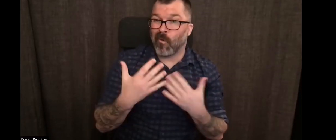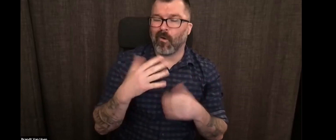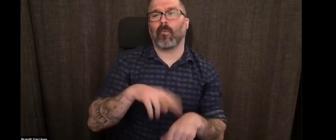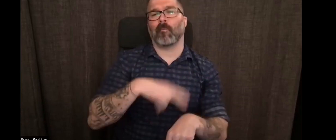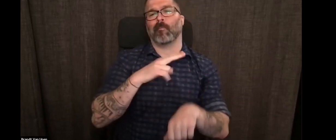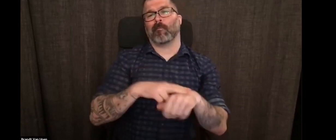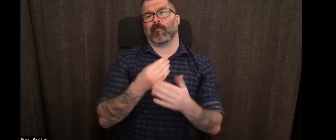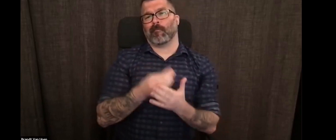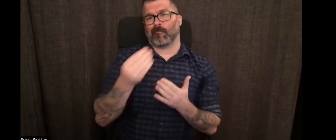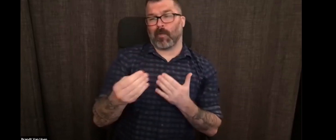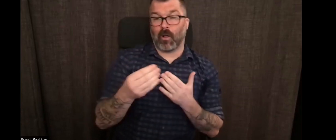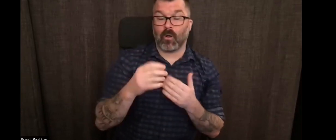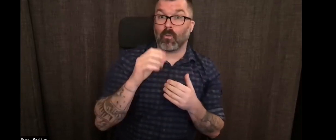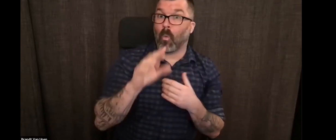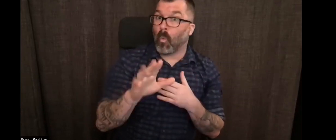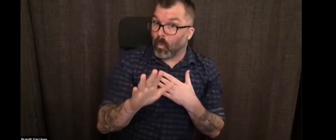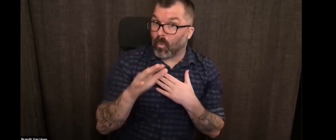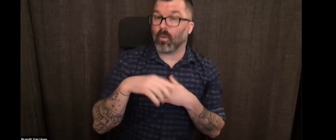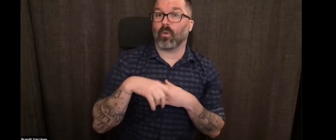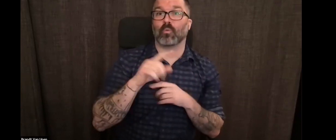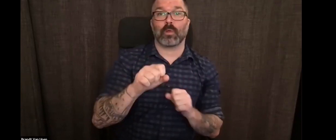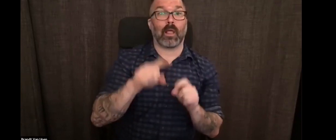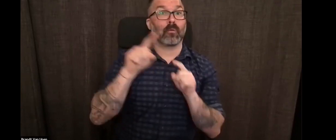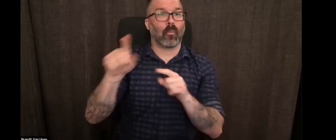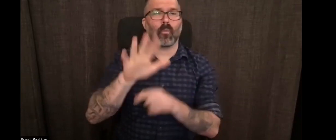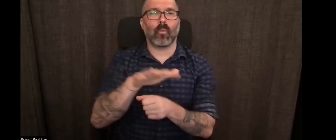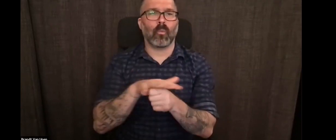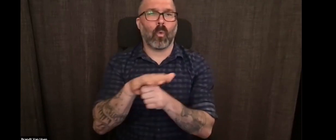You should know that there are different ways to get Allen's